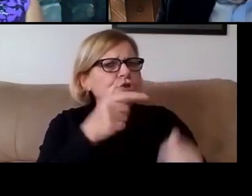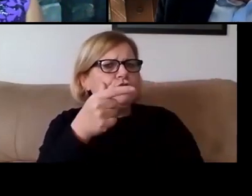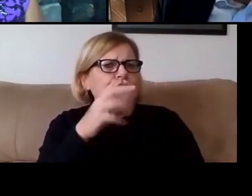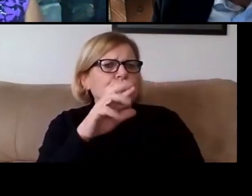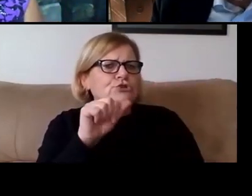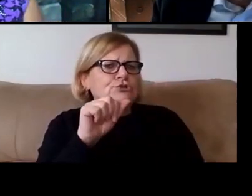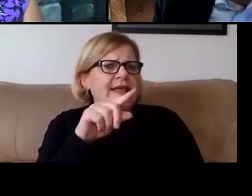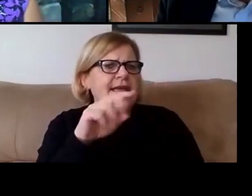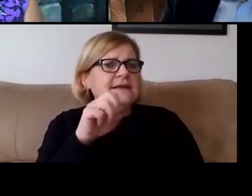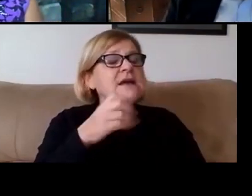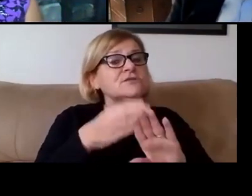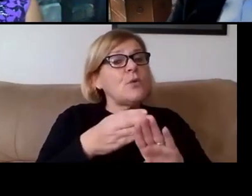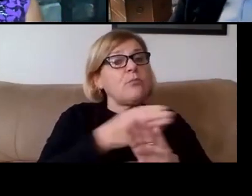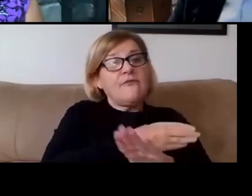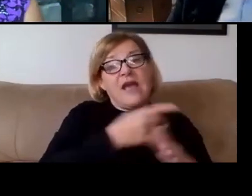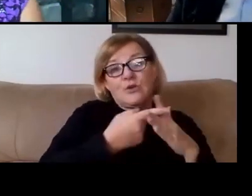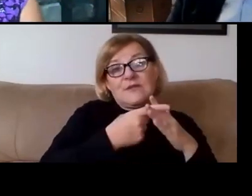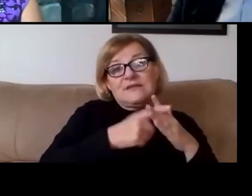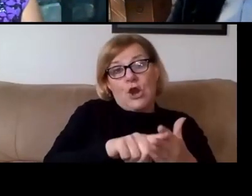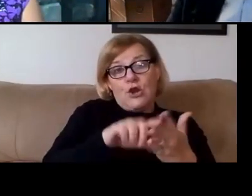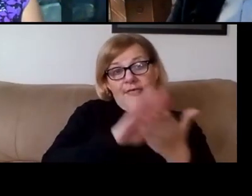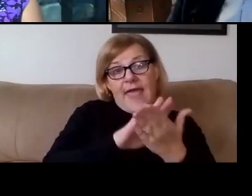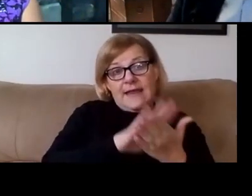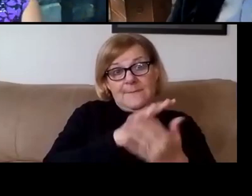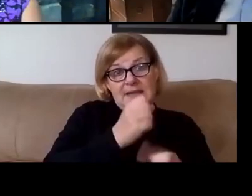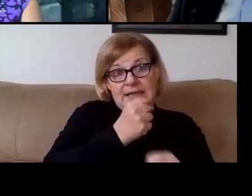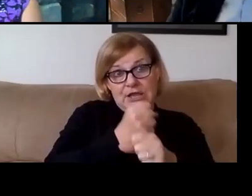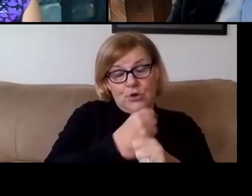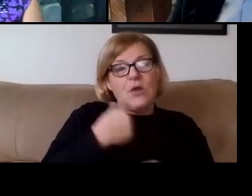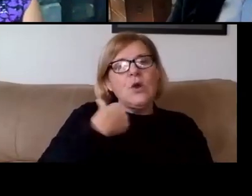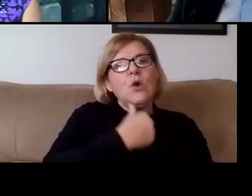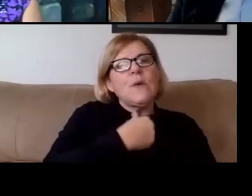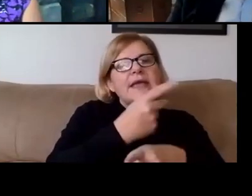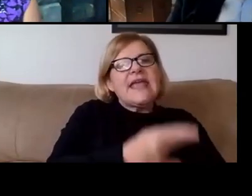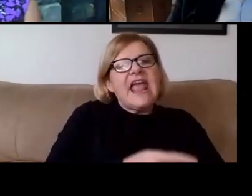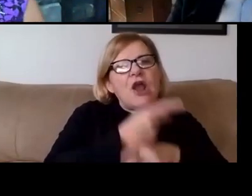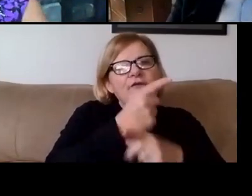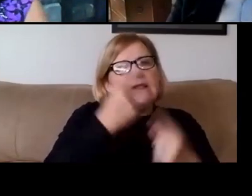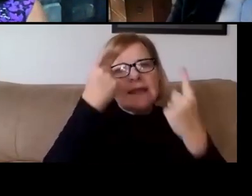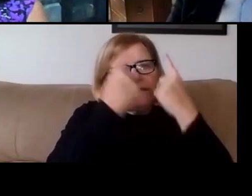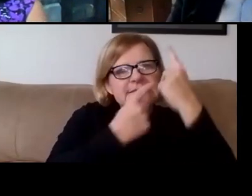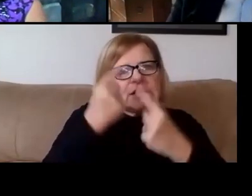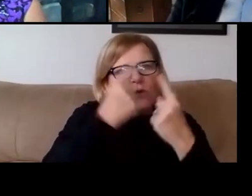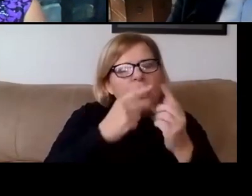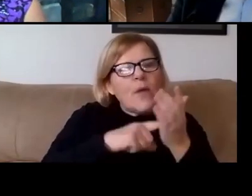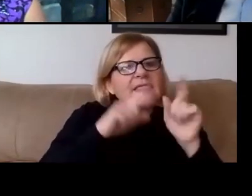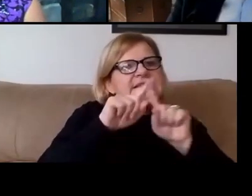So prior to the start of the academic year, we carefully considered what the different options were.